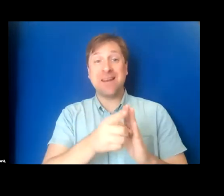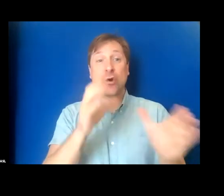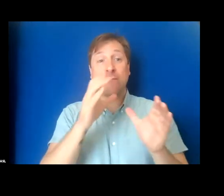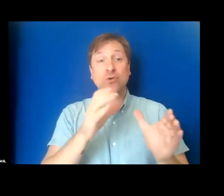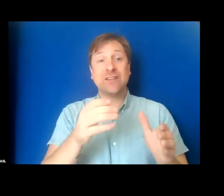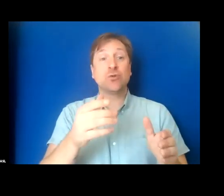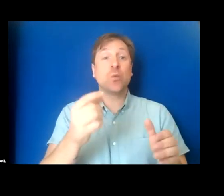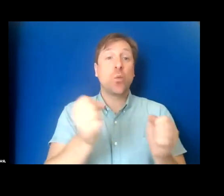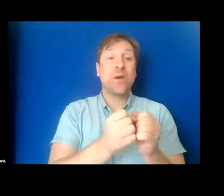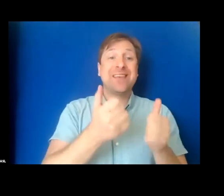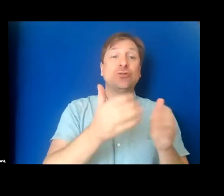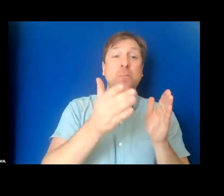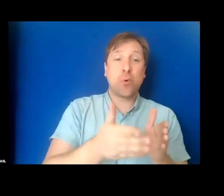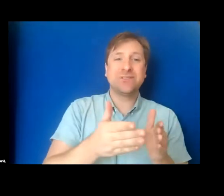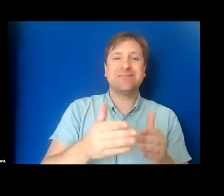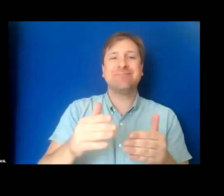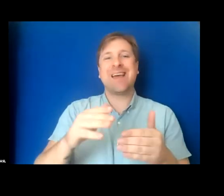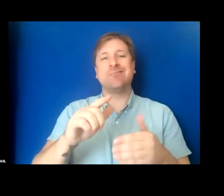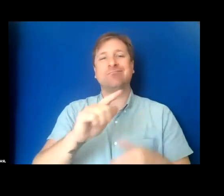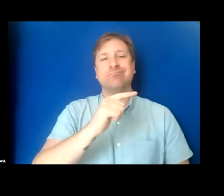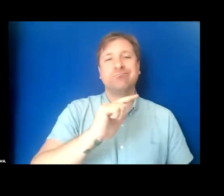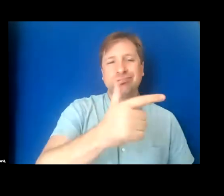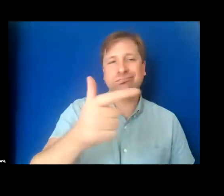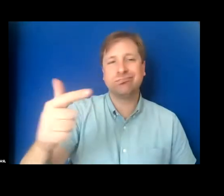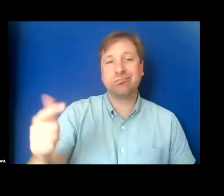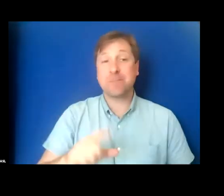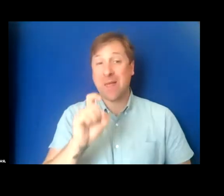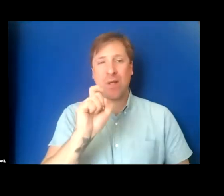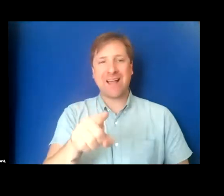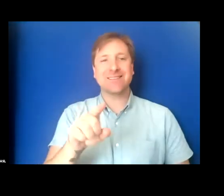before we meet the next person. And I’m going to ask them the same two part question,